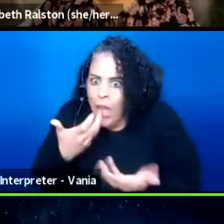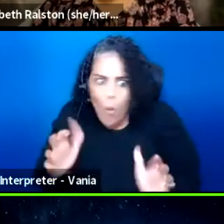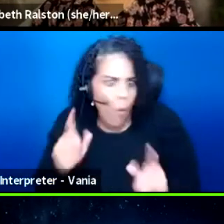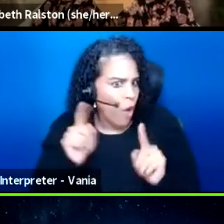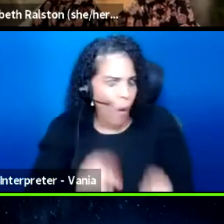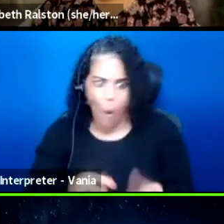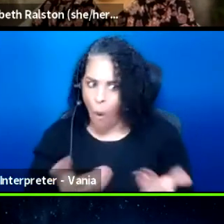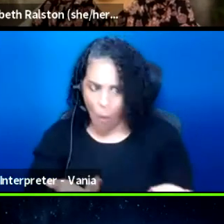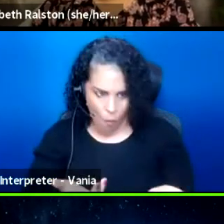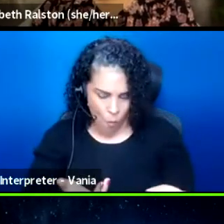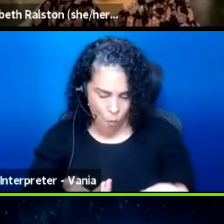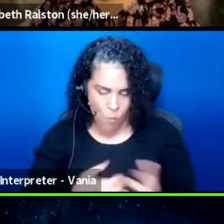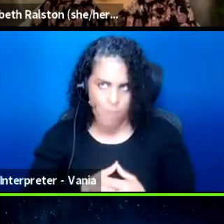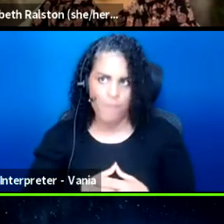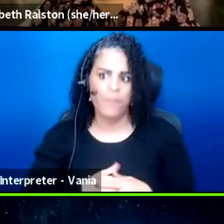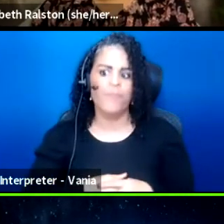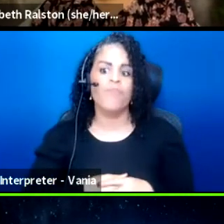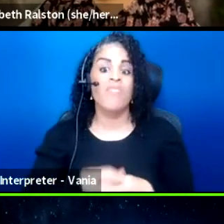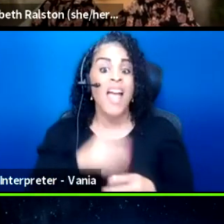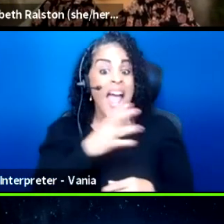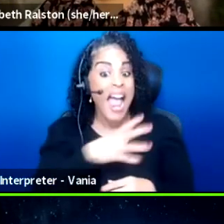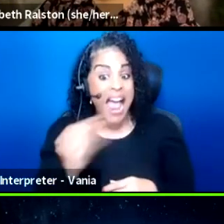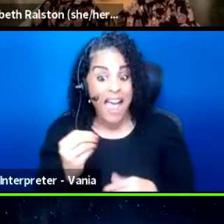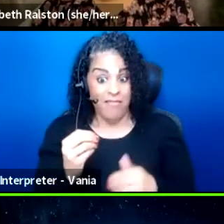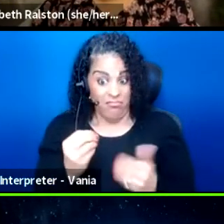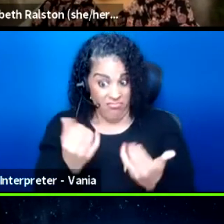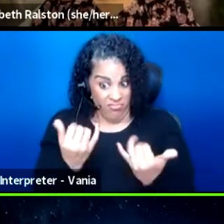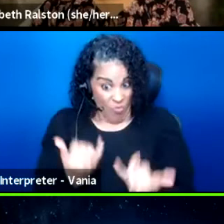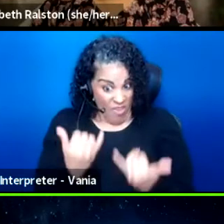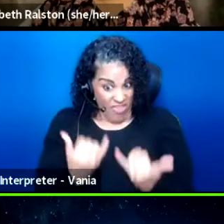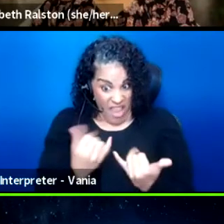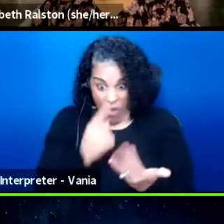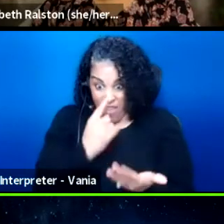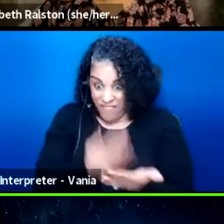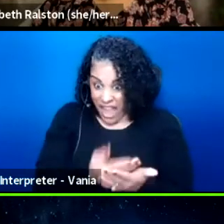and just with the fact that the studios have finally